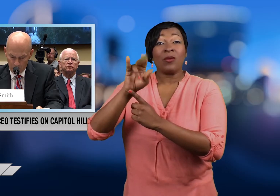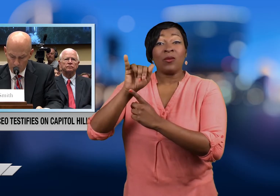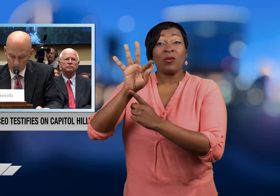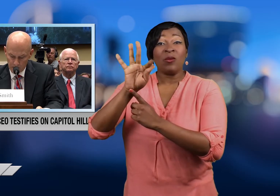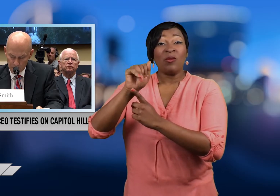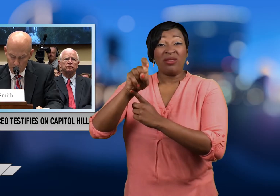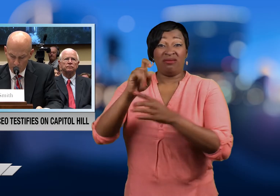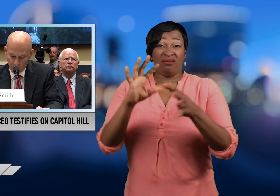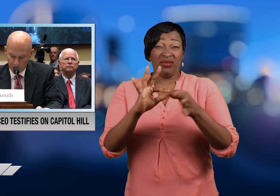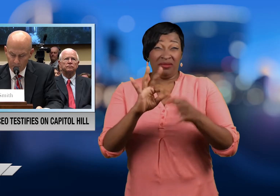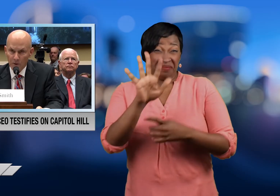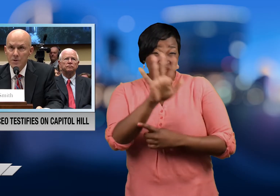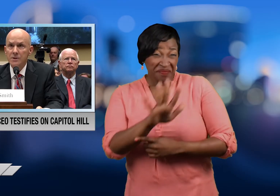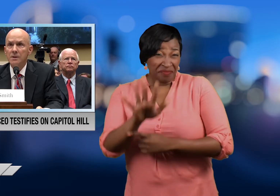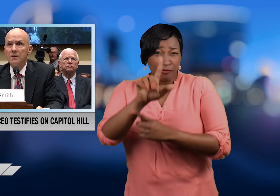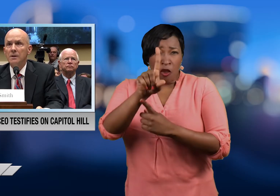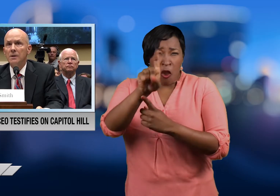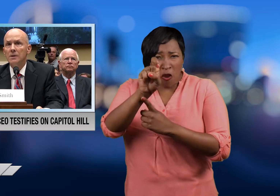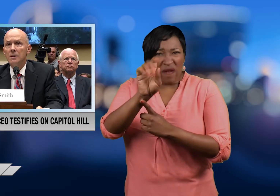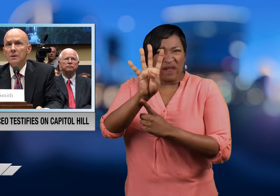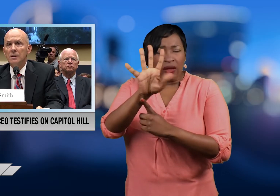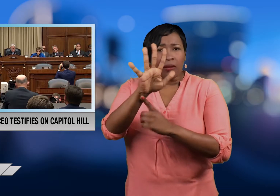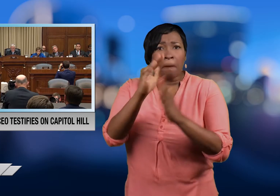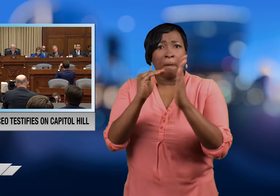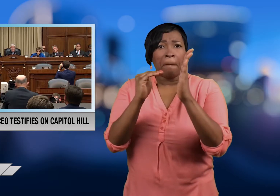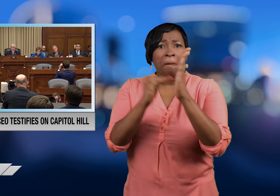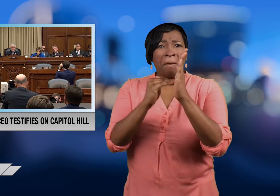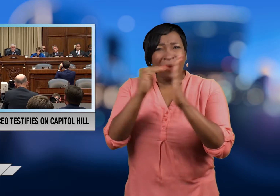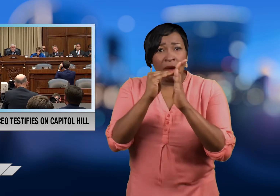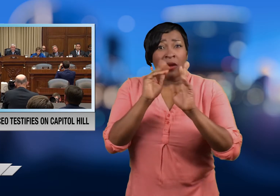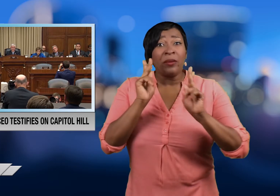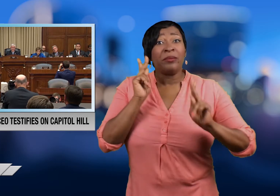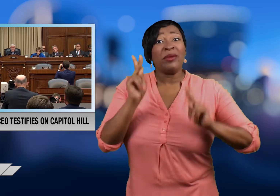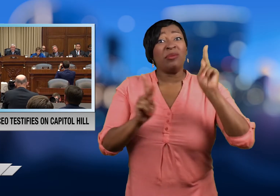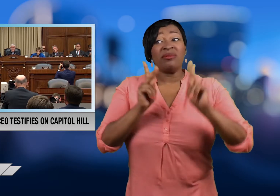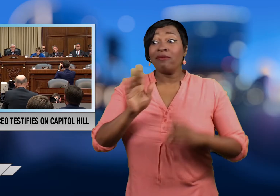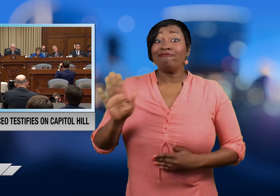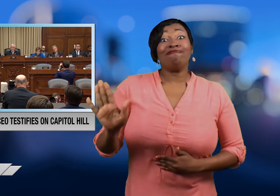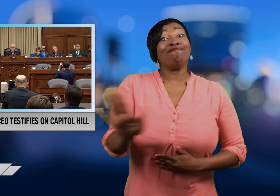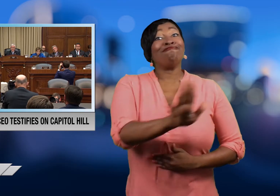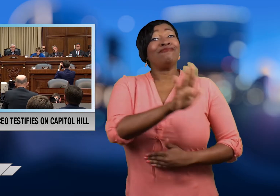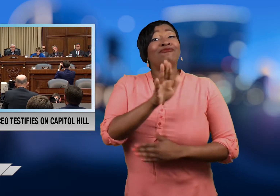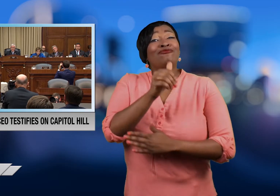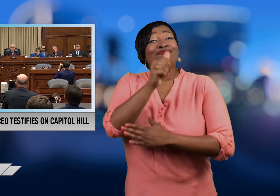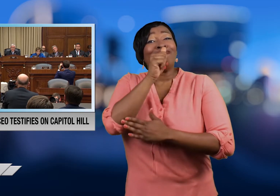145-million people may have been impacted by the breach.